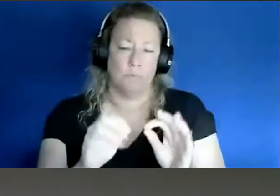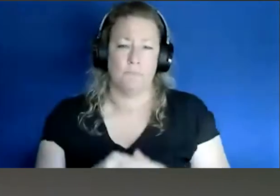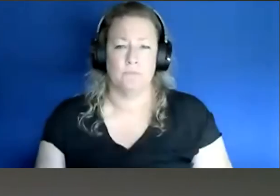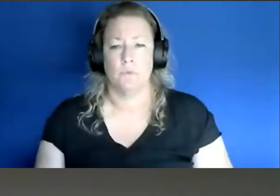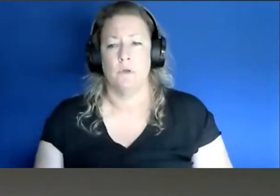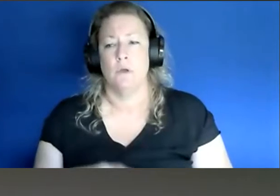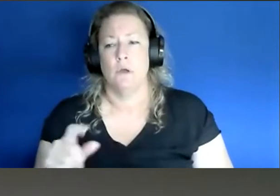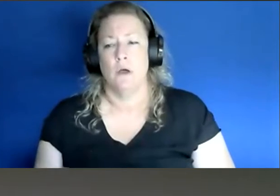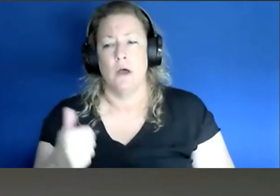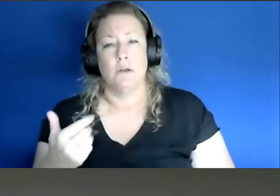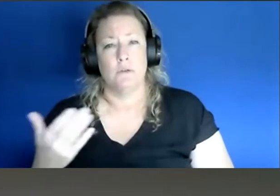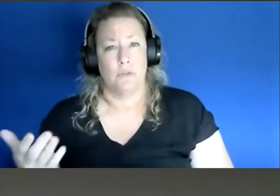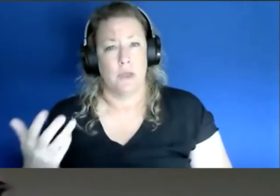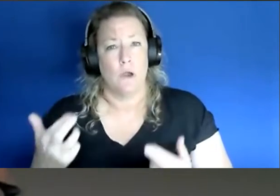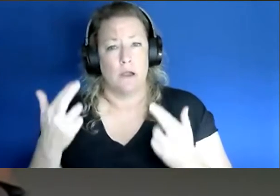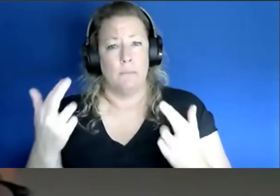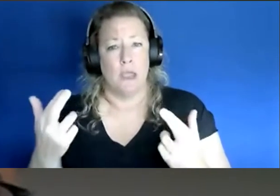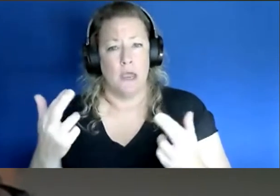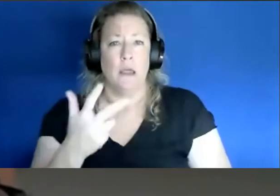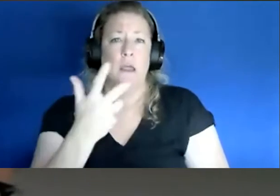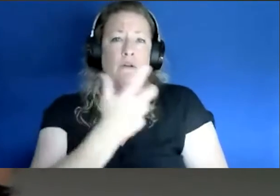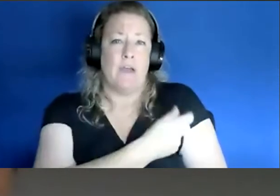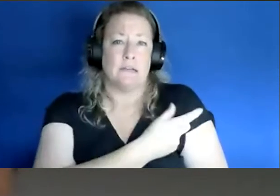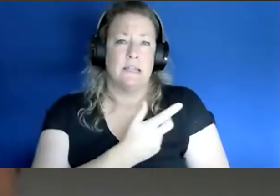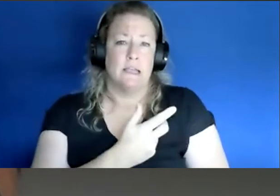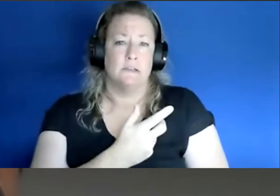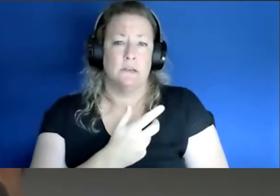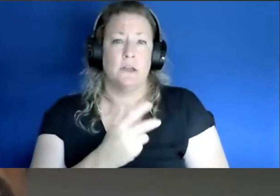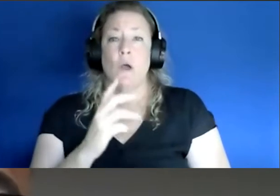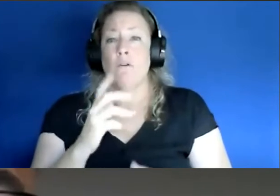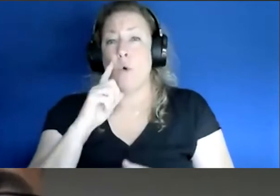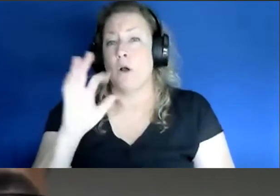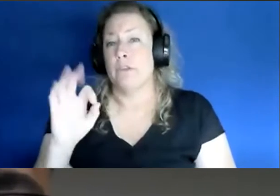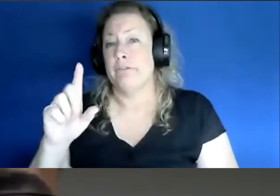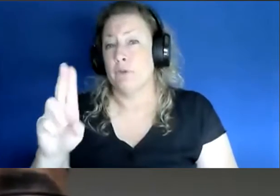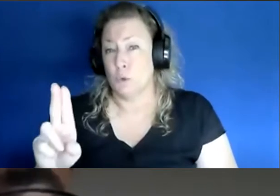thing that we recommend is of course vaccinating against influenza. So we should get our back our